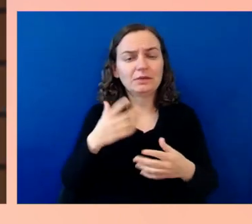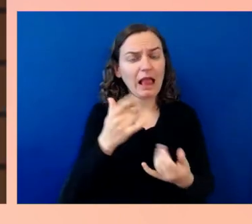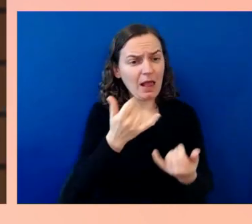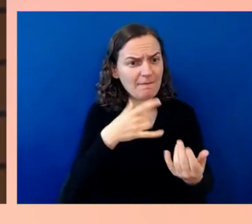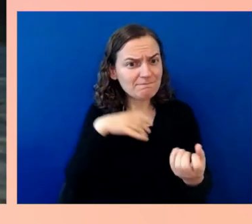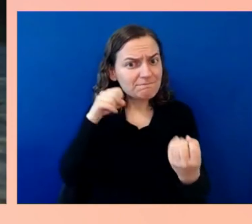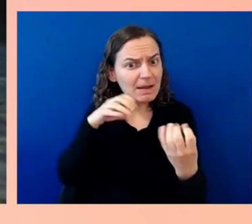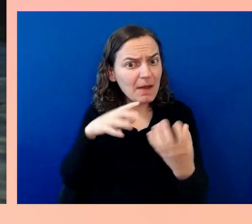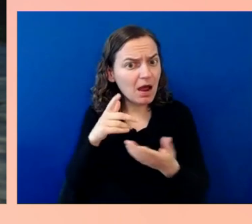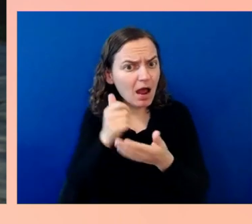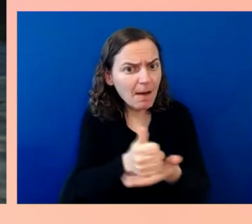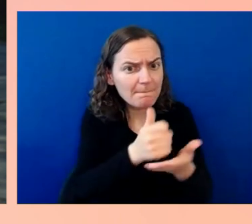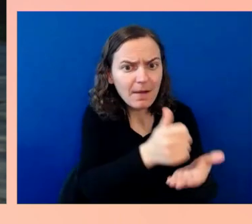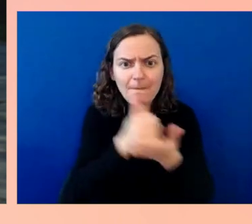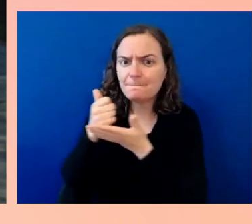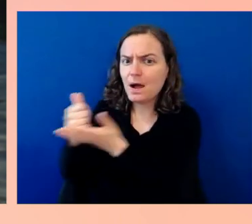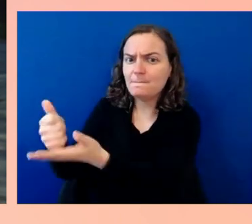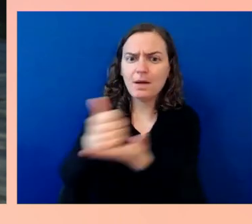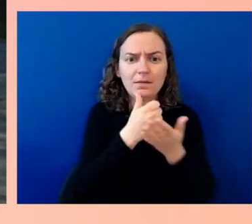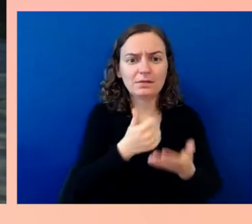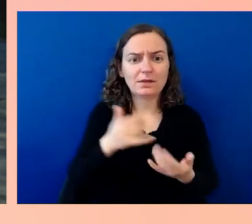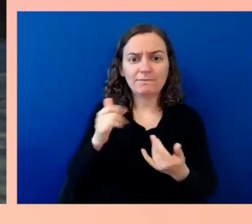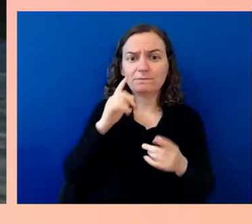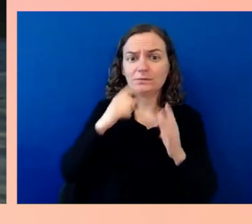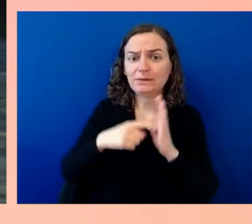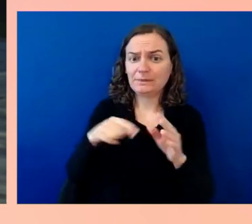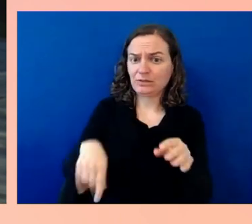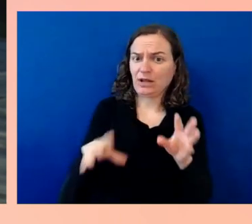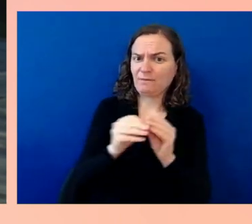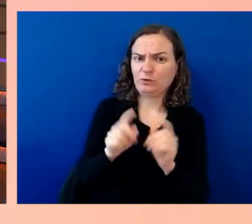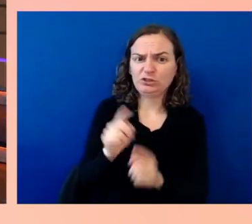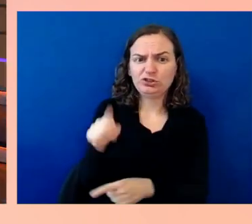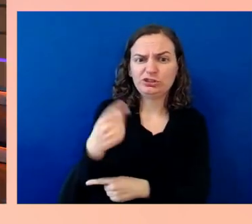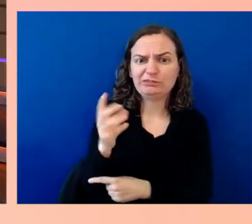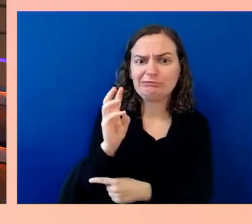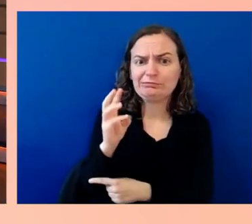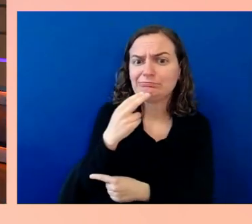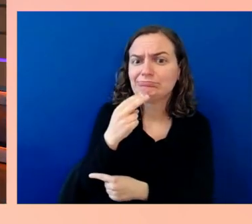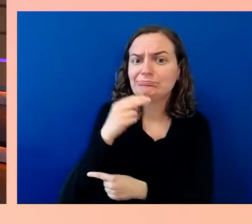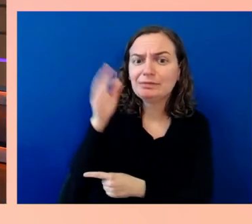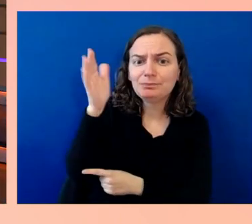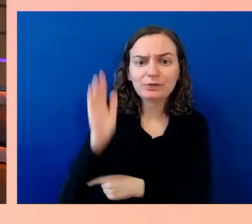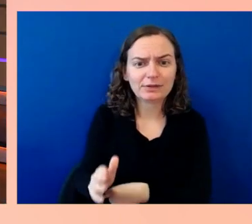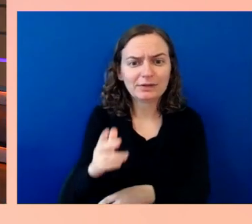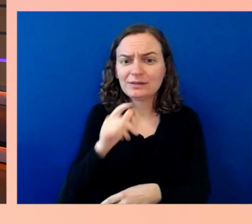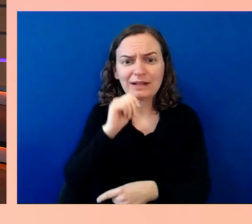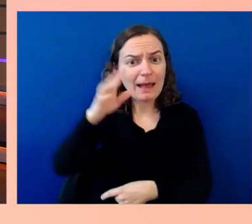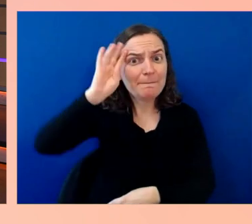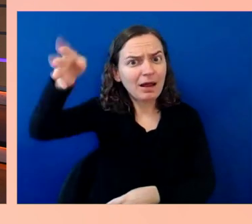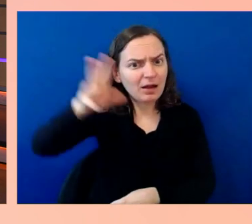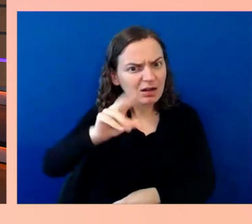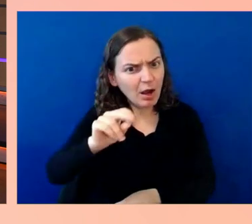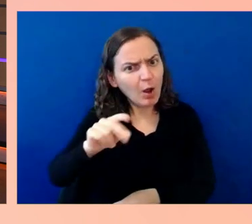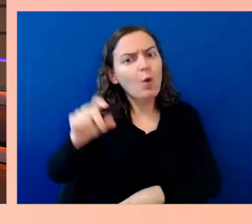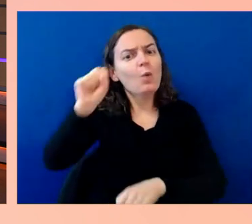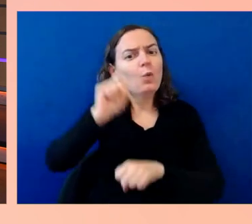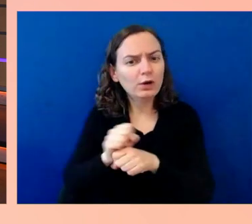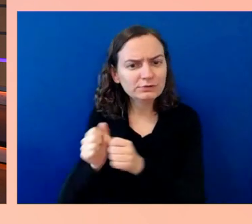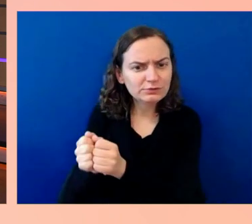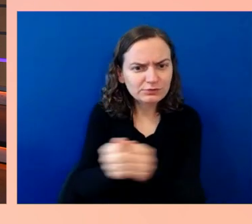They didn't make stuff up; they co-created." I really appreciate that. Not every event has the resources to put on